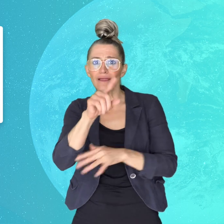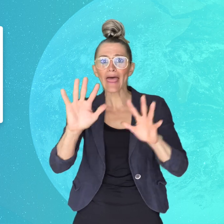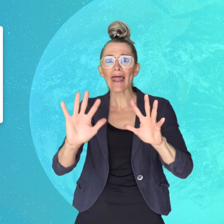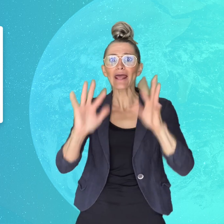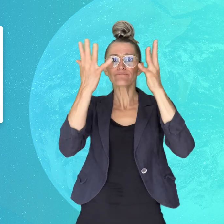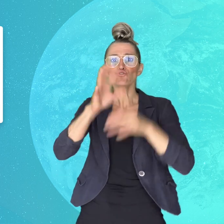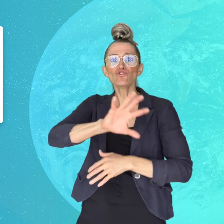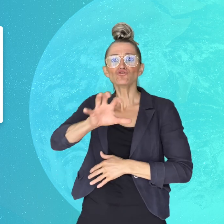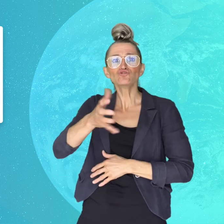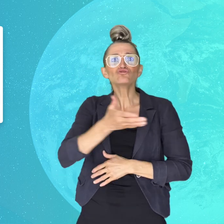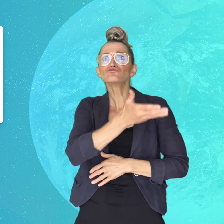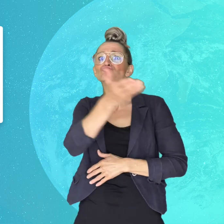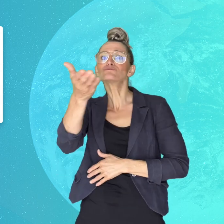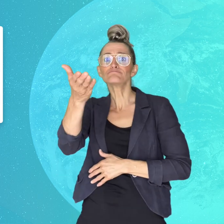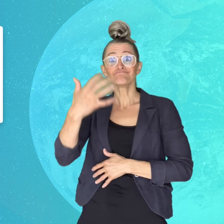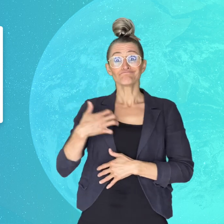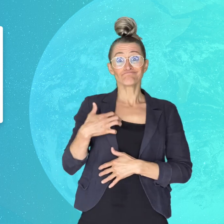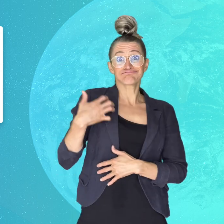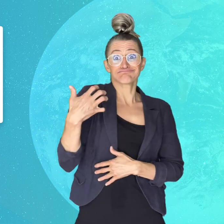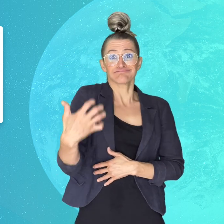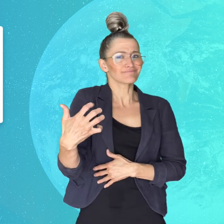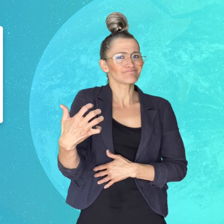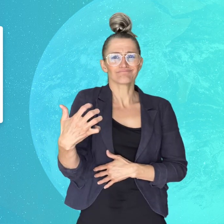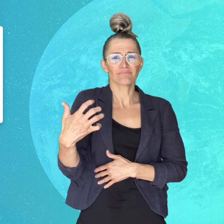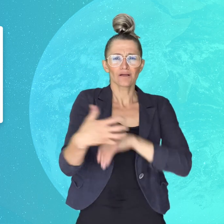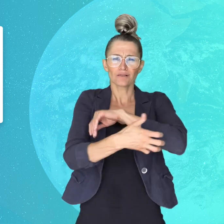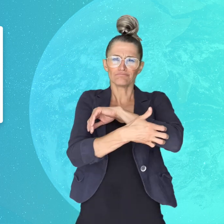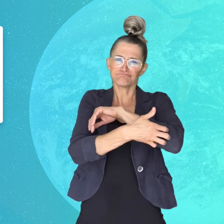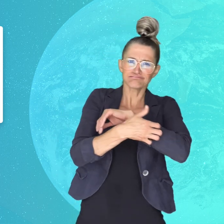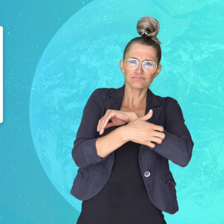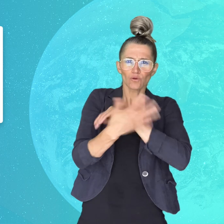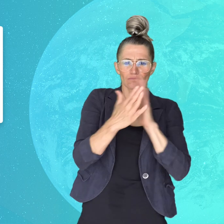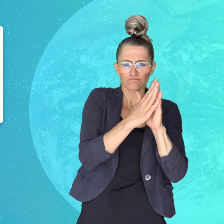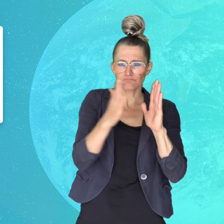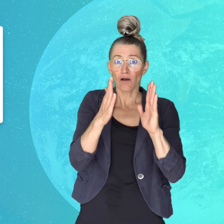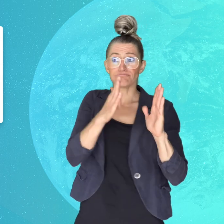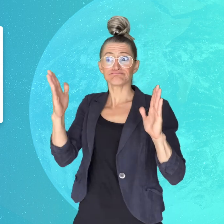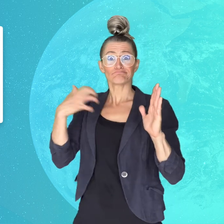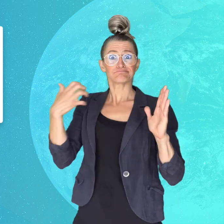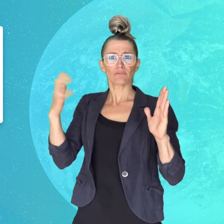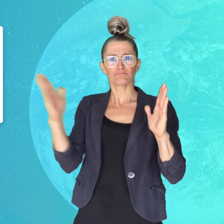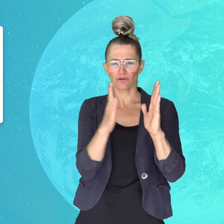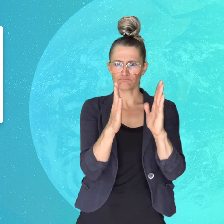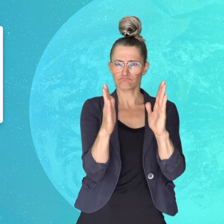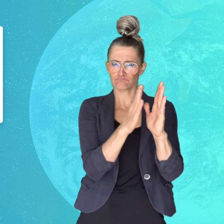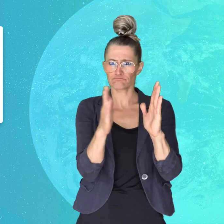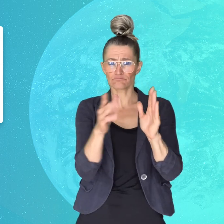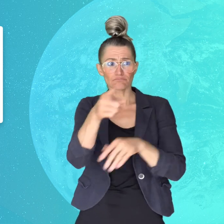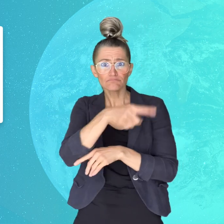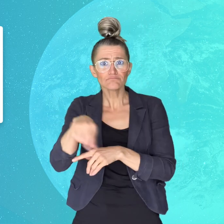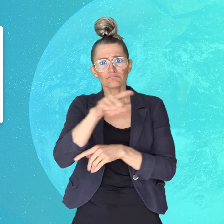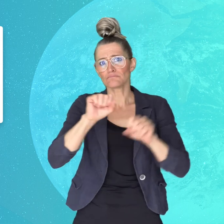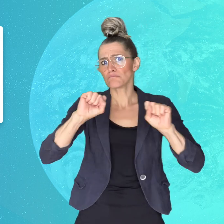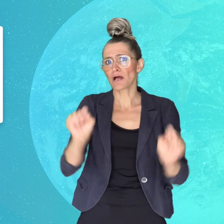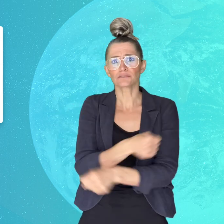countries and can’t afford hearing aids. Worldwide, 1.5 billion people